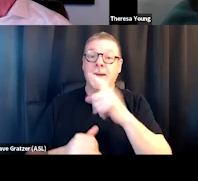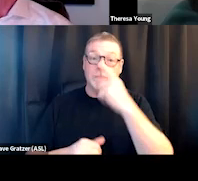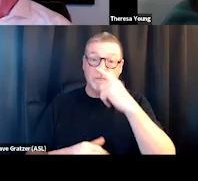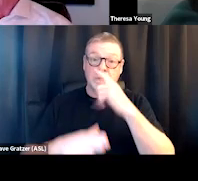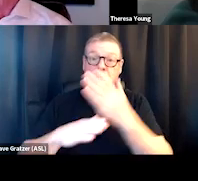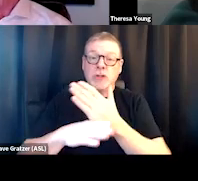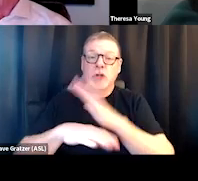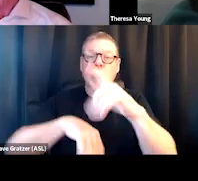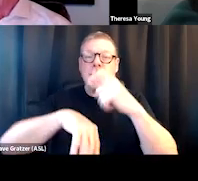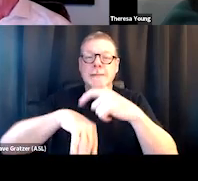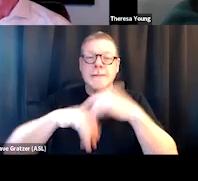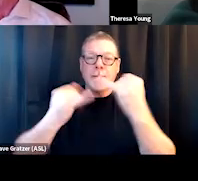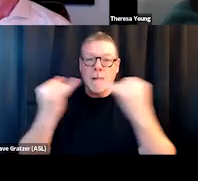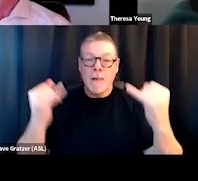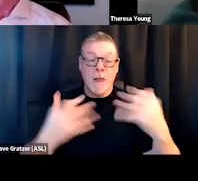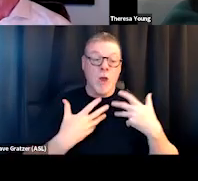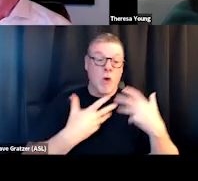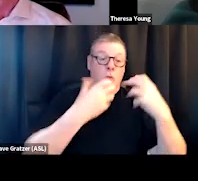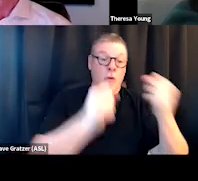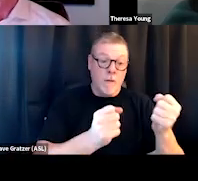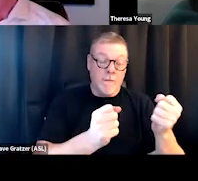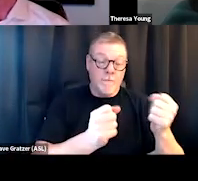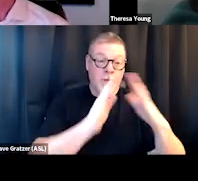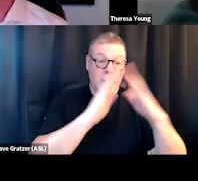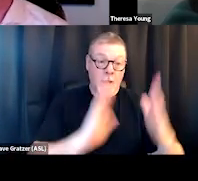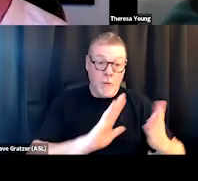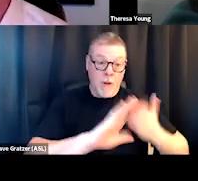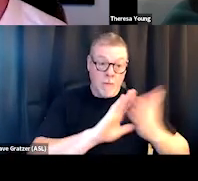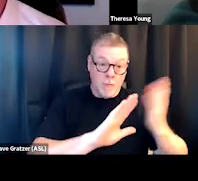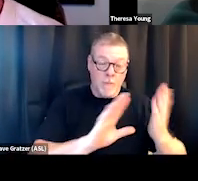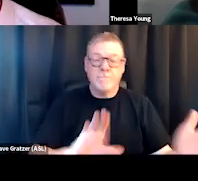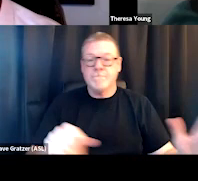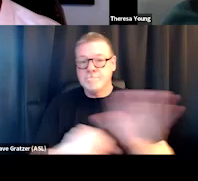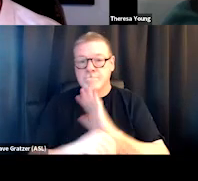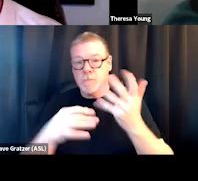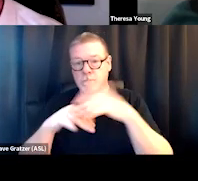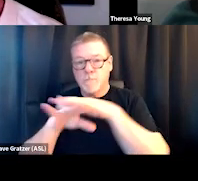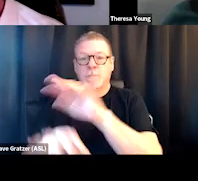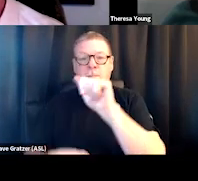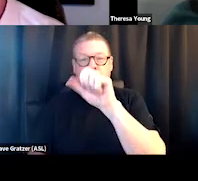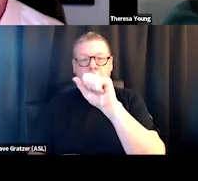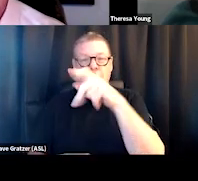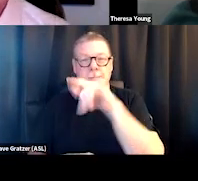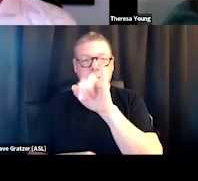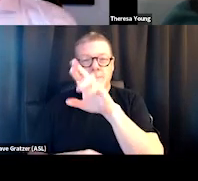for transitioning from a recovery housing operator to becoming fully integrated into Aspire and what that process was like?